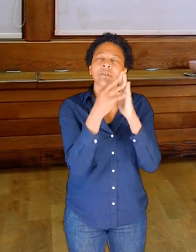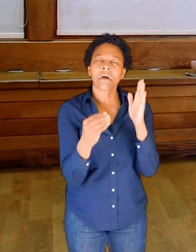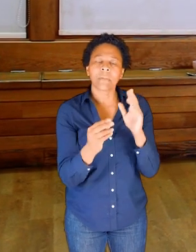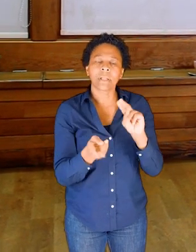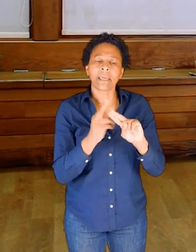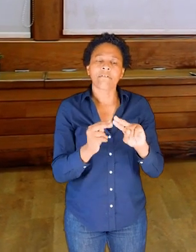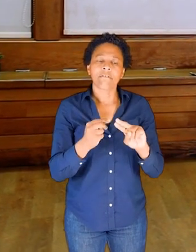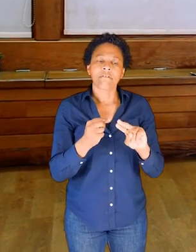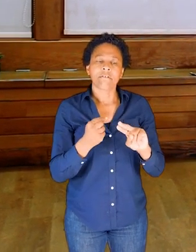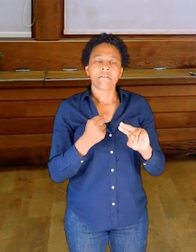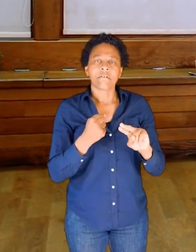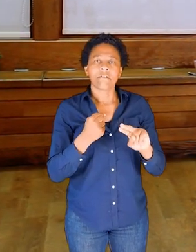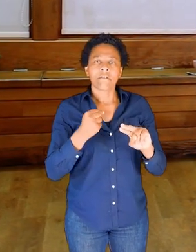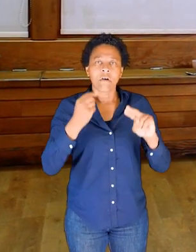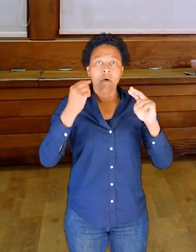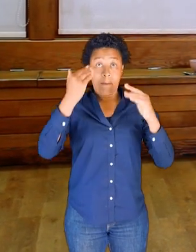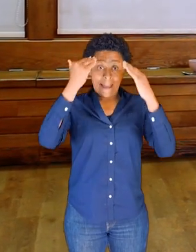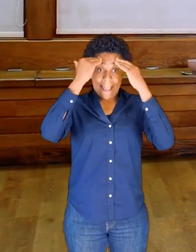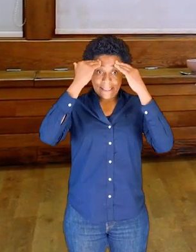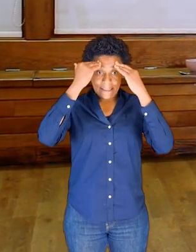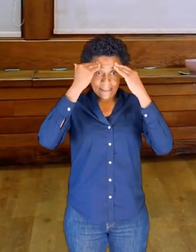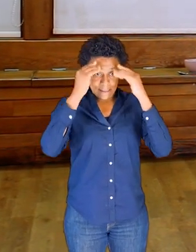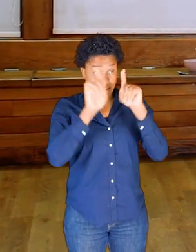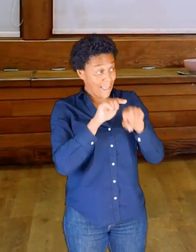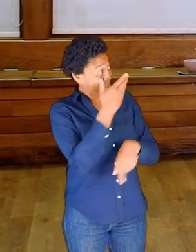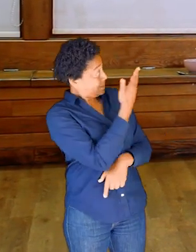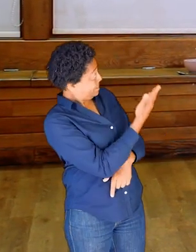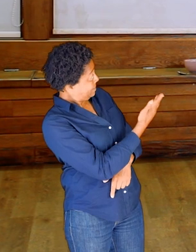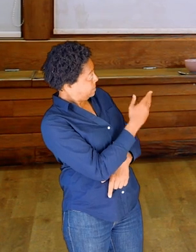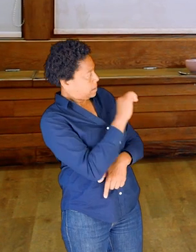So, for example, if I bring the dome of my head down towards the ground,